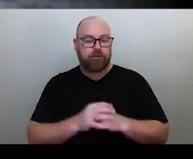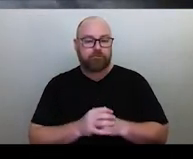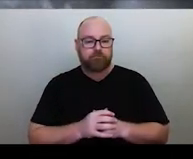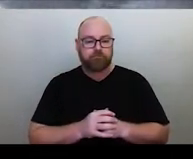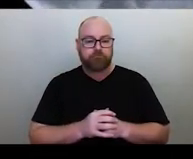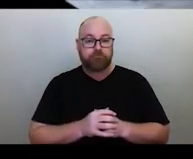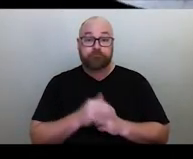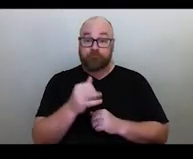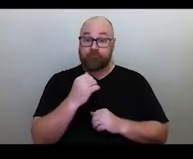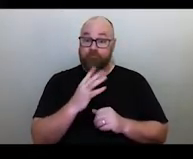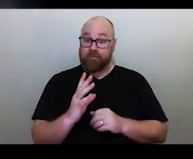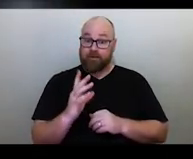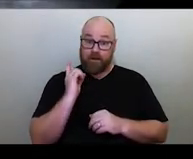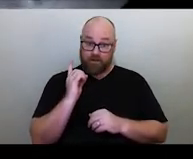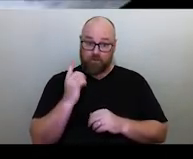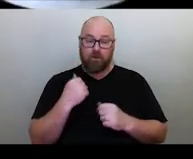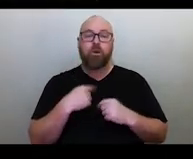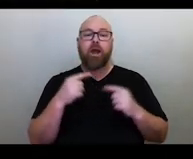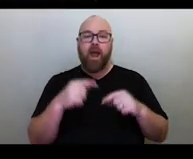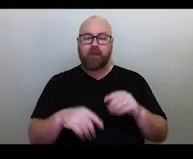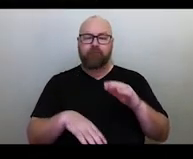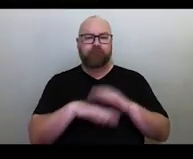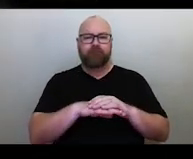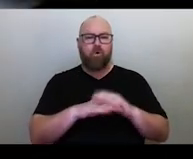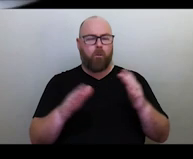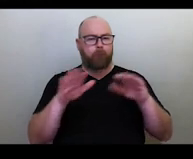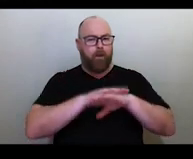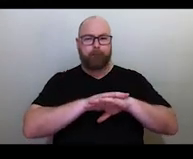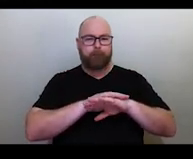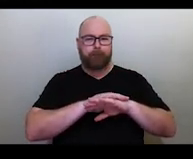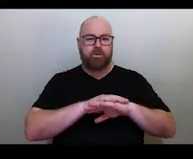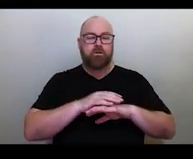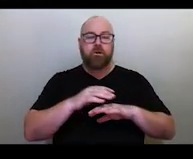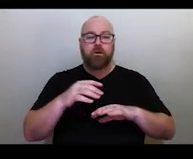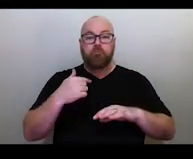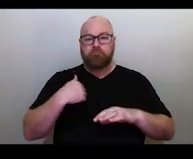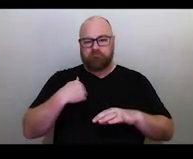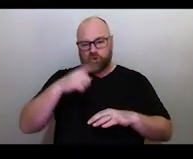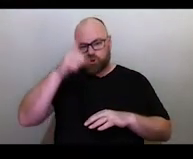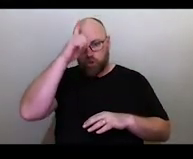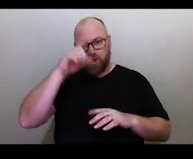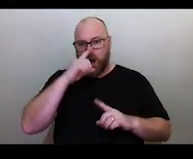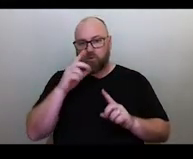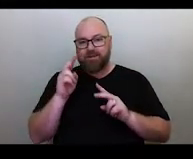we had a total lunar eclipse of the moon. I couldn't see it from Germany, but it definitely was visible from Australia